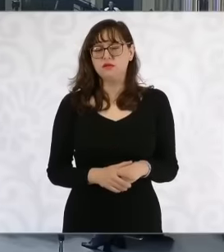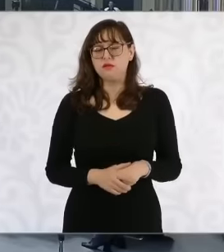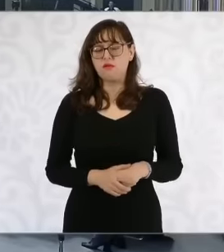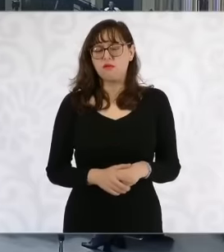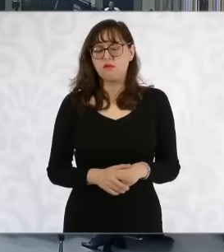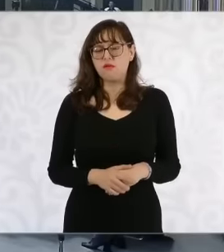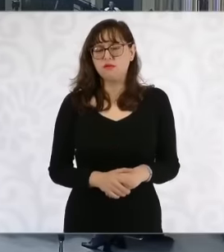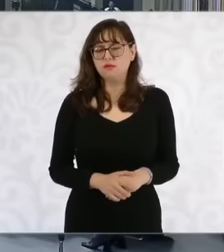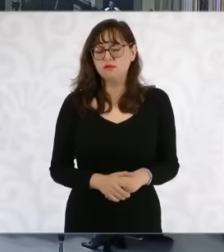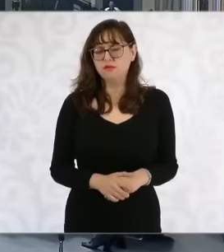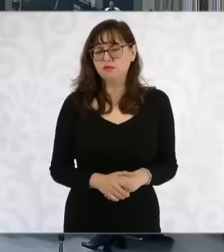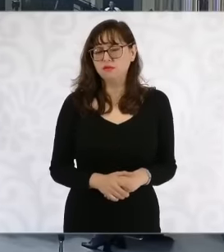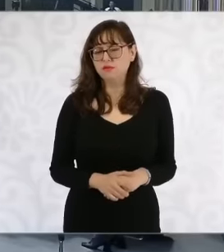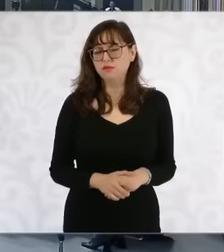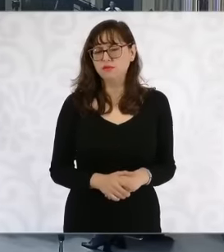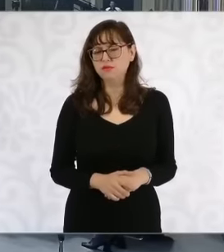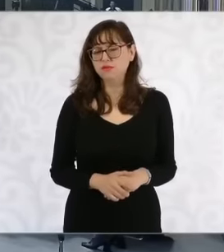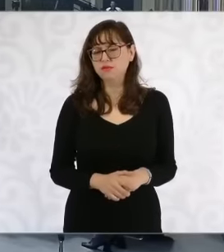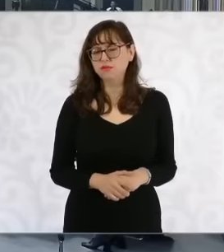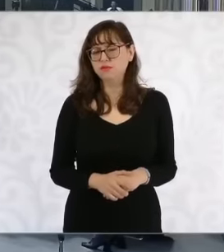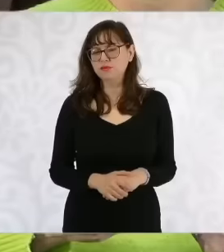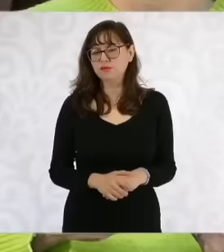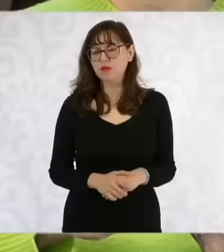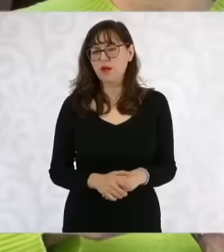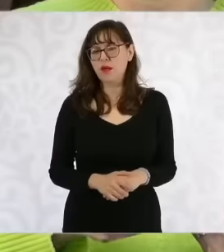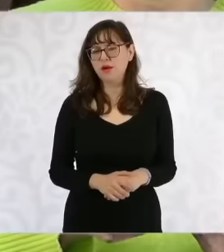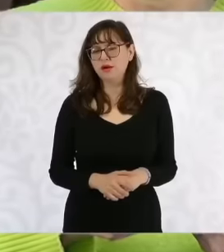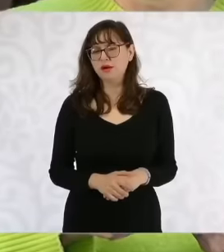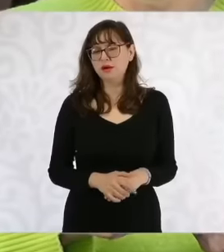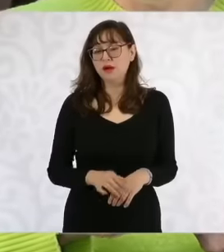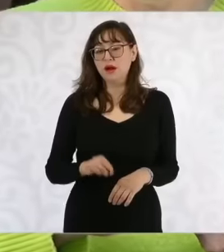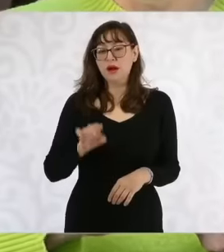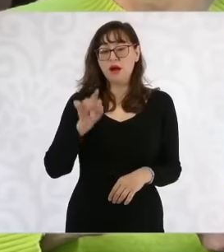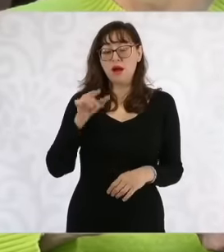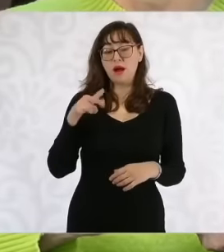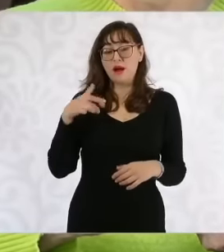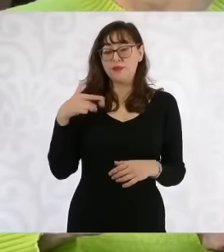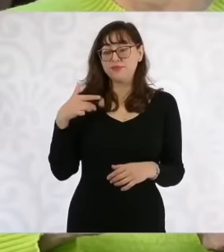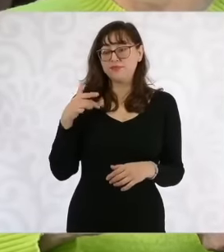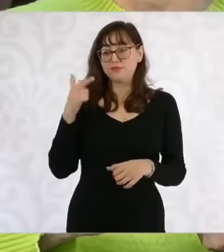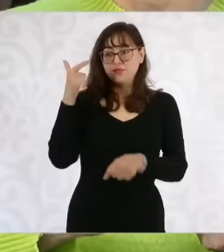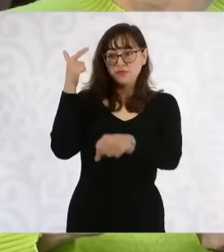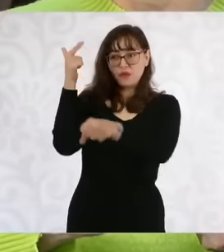were involved in an accident under the influence of alcohol. My question would be: What